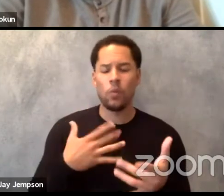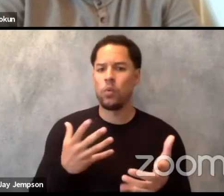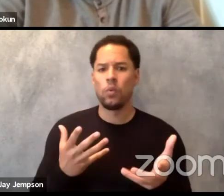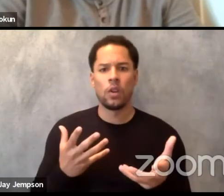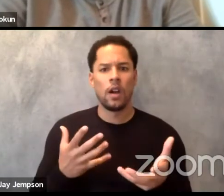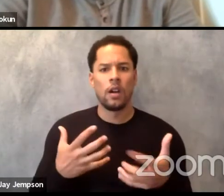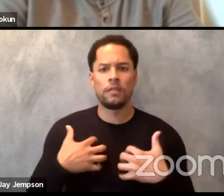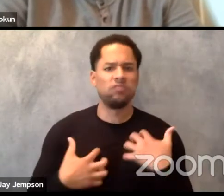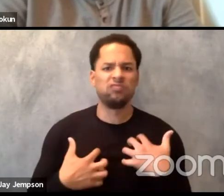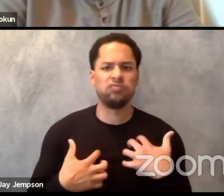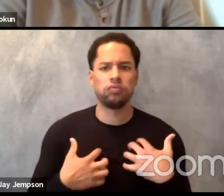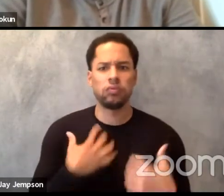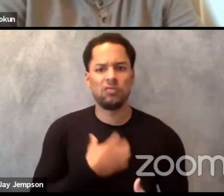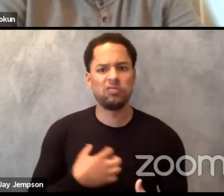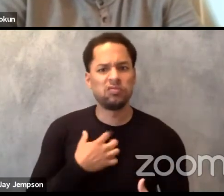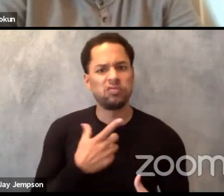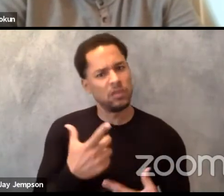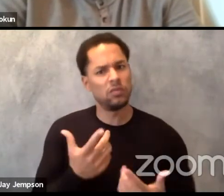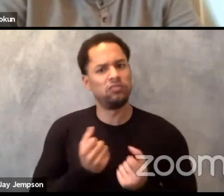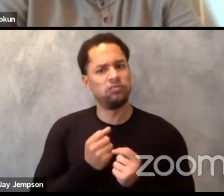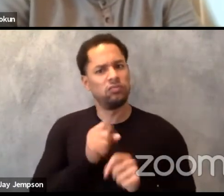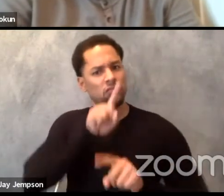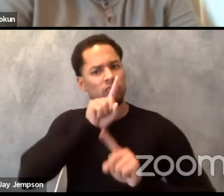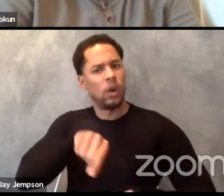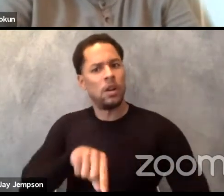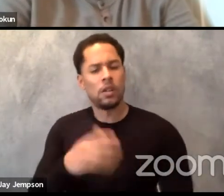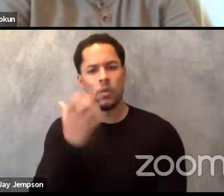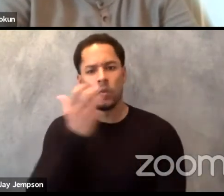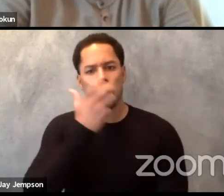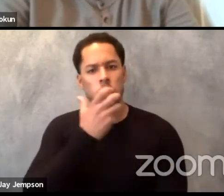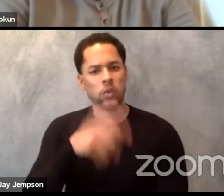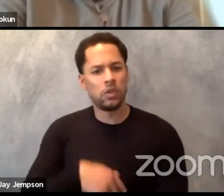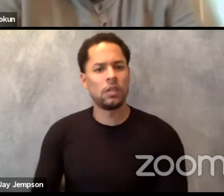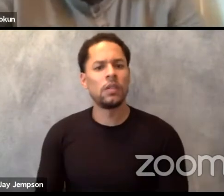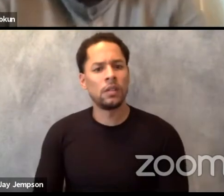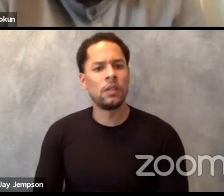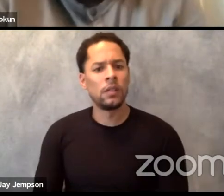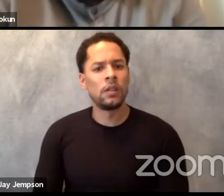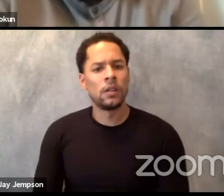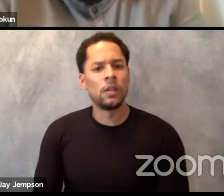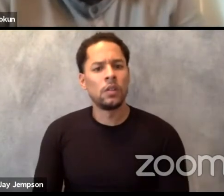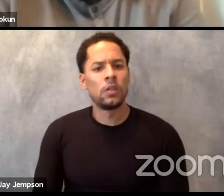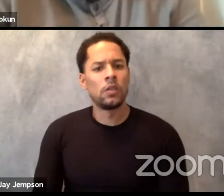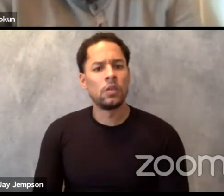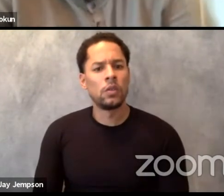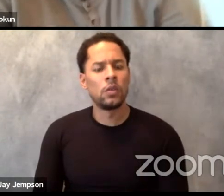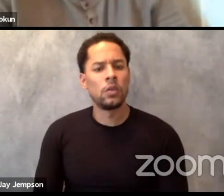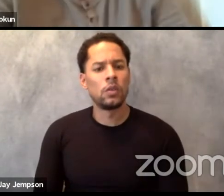that I do not mean this, I mean not one language, only colonial languages and all of that.